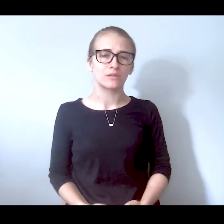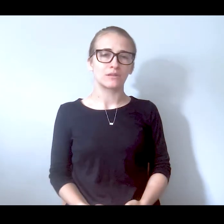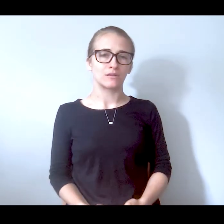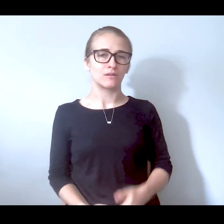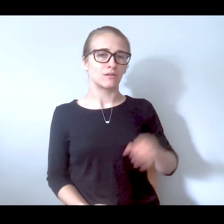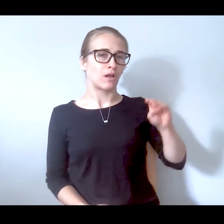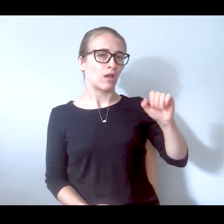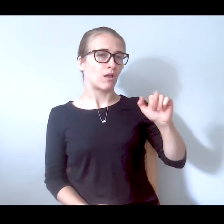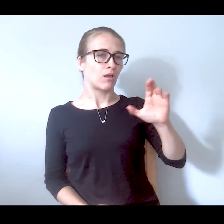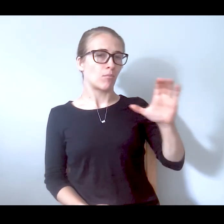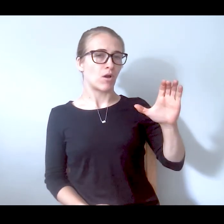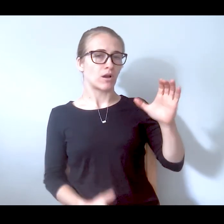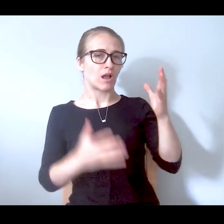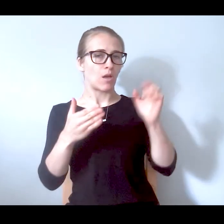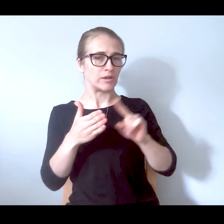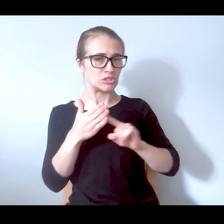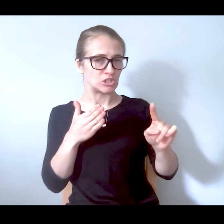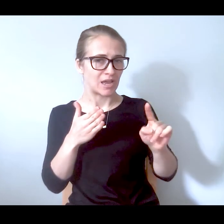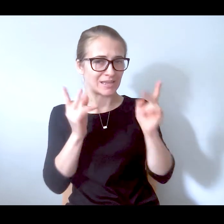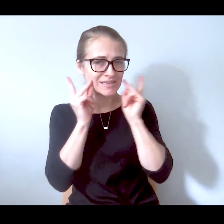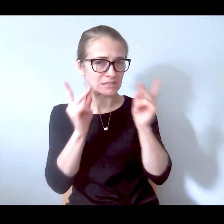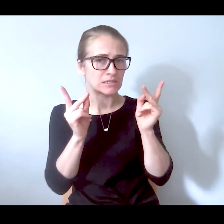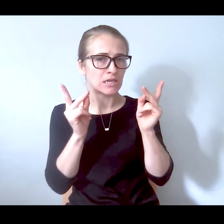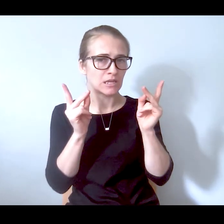want to check in with you real quick to see how we